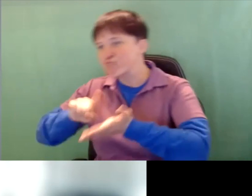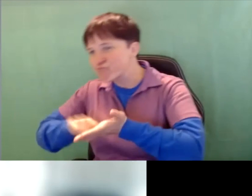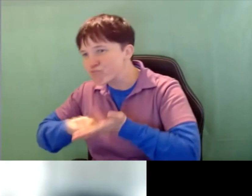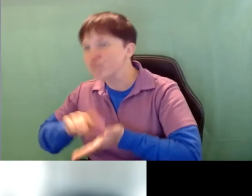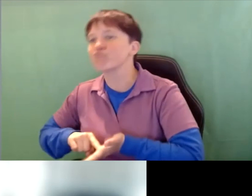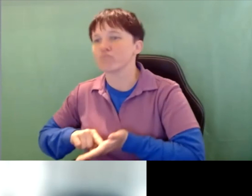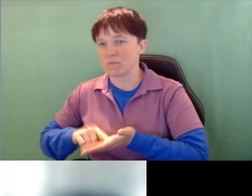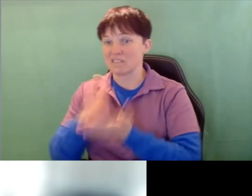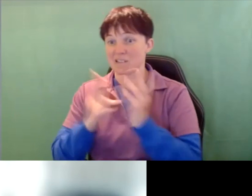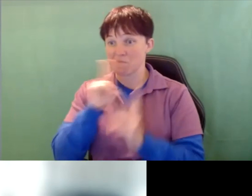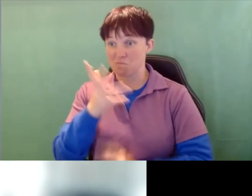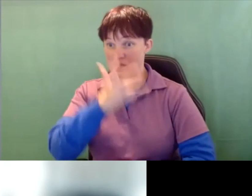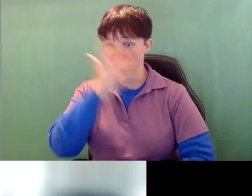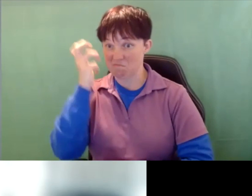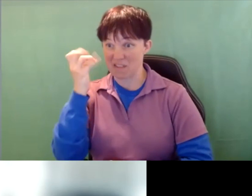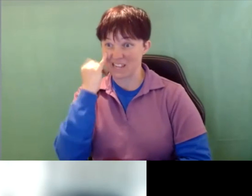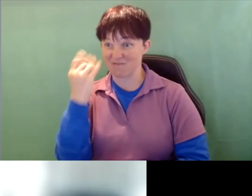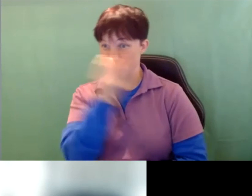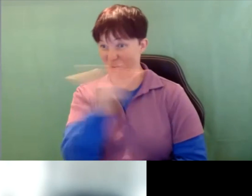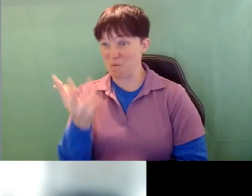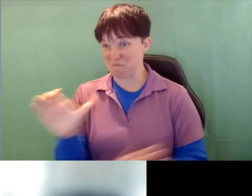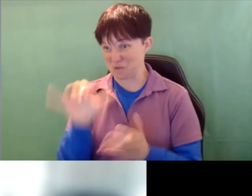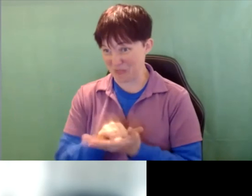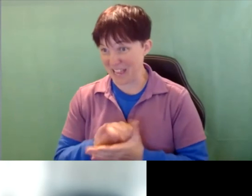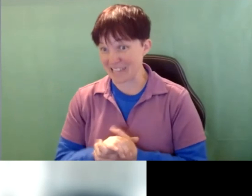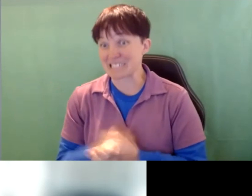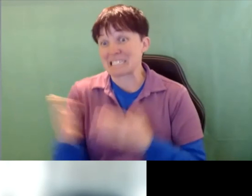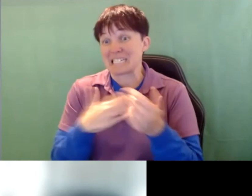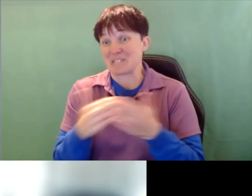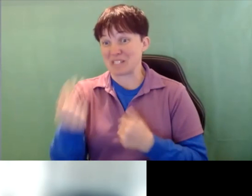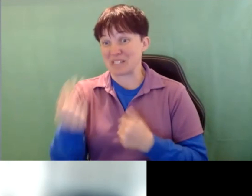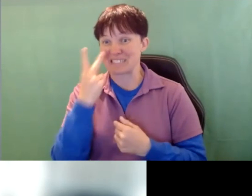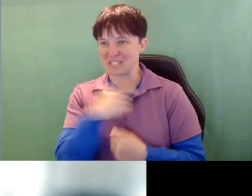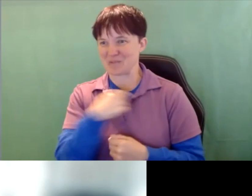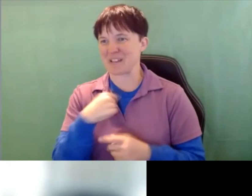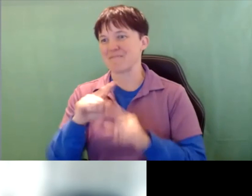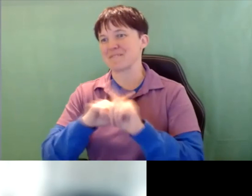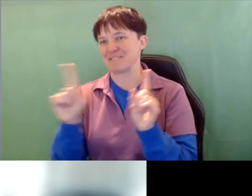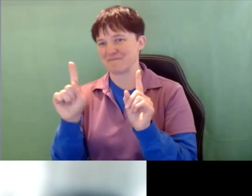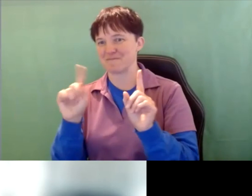mad if we tried to do that. So anyway, you can see we have a difference there but I can